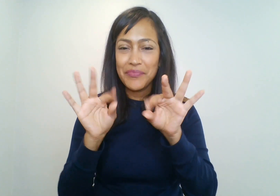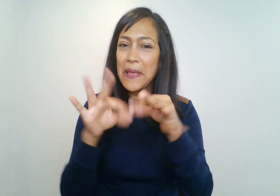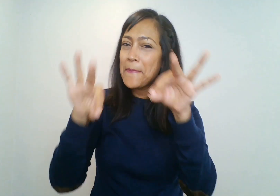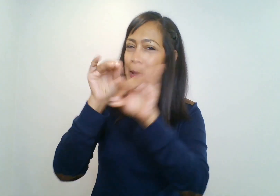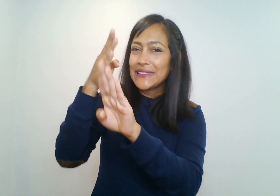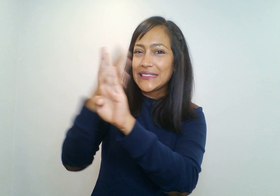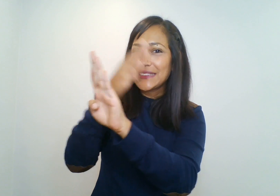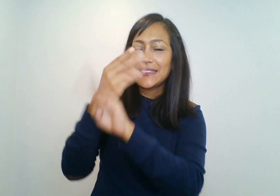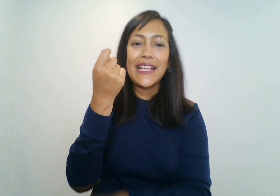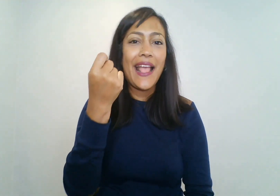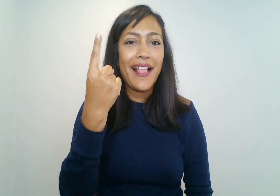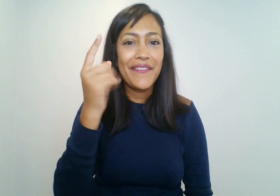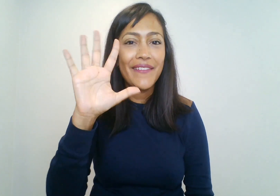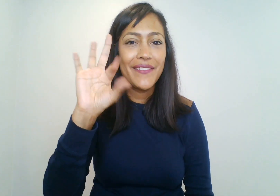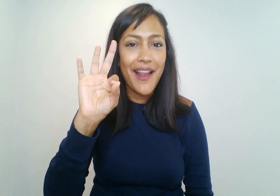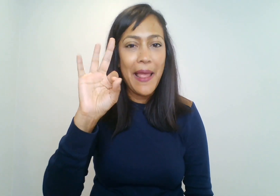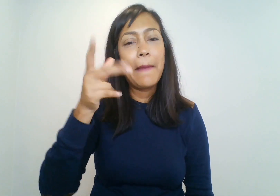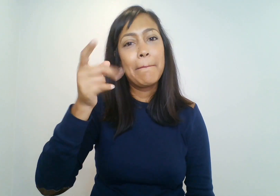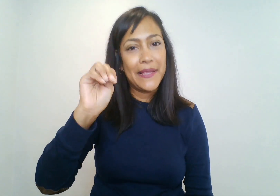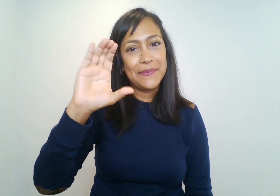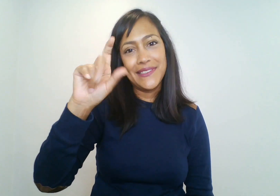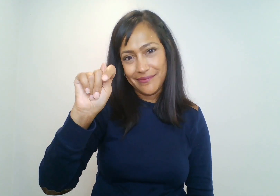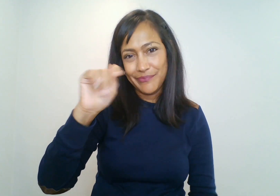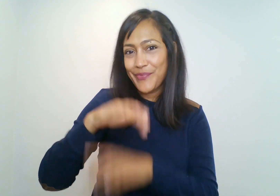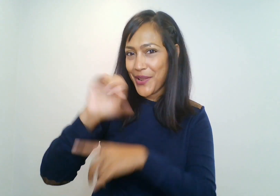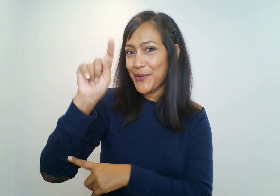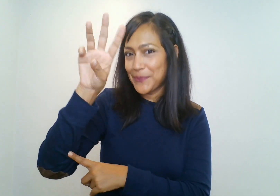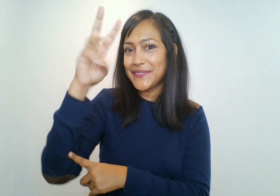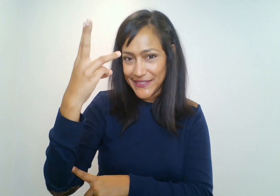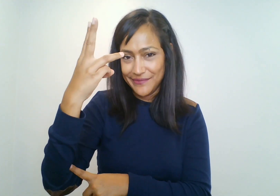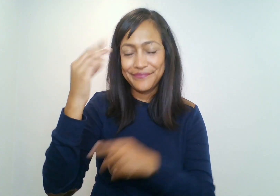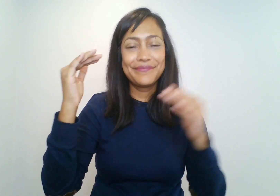Please make sure to submit before 11:59 PM CST on October 6th.